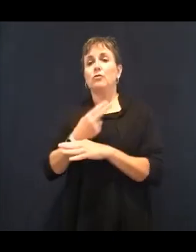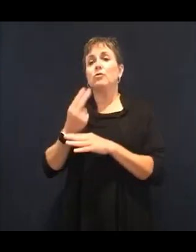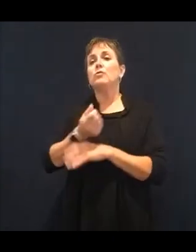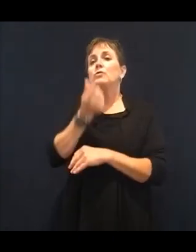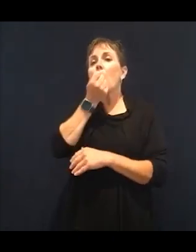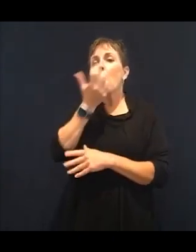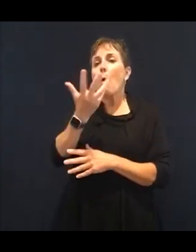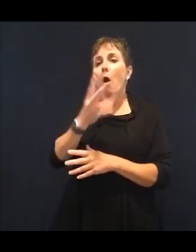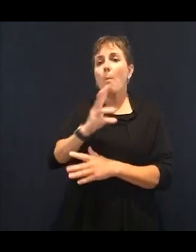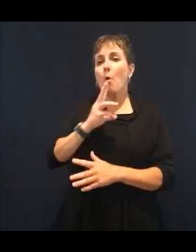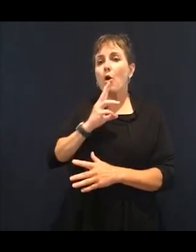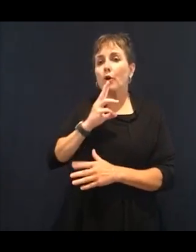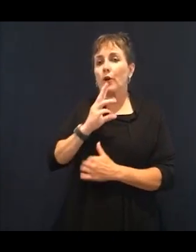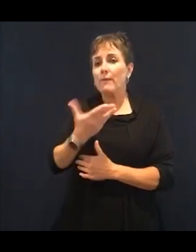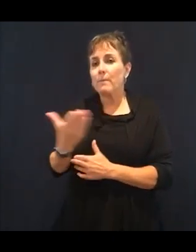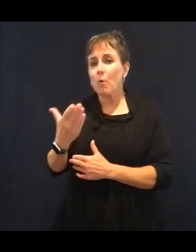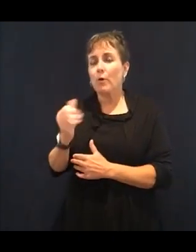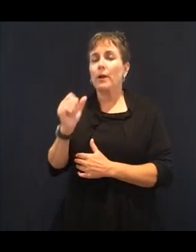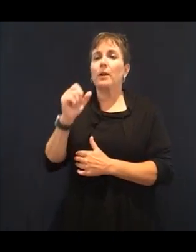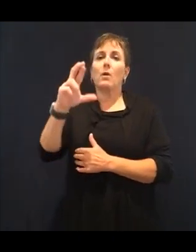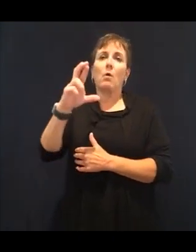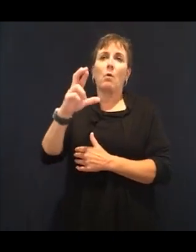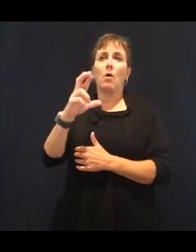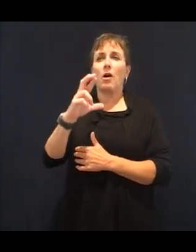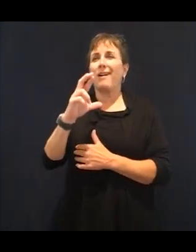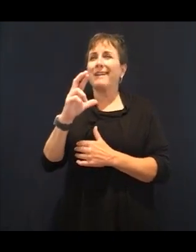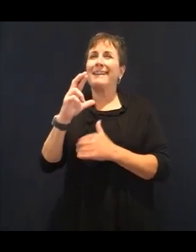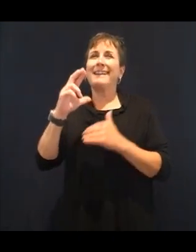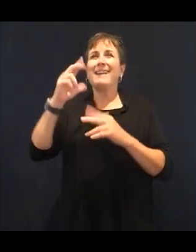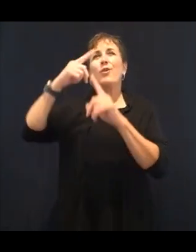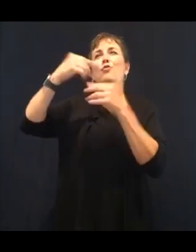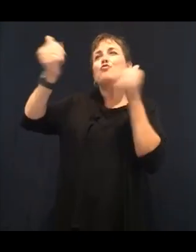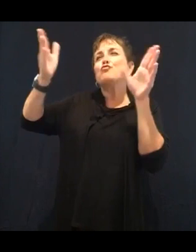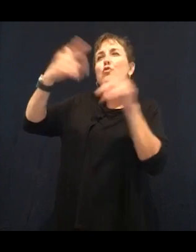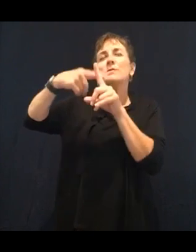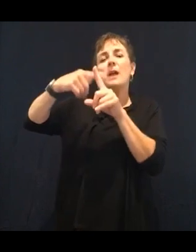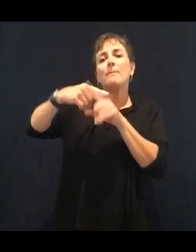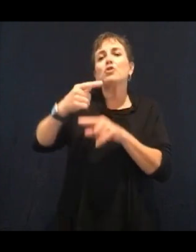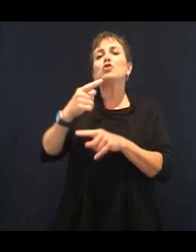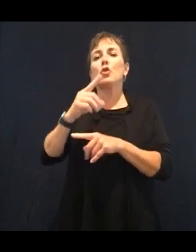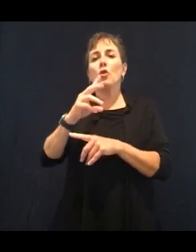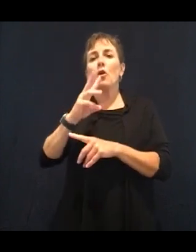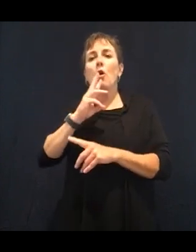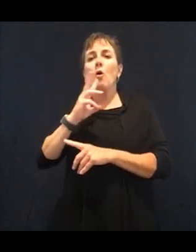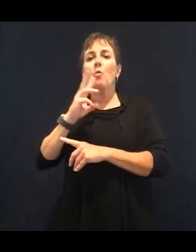It mimics the temperature of your body, especially when you wake up in the morning. Your body is pretty warm.